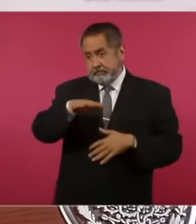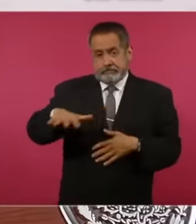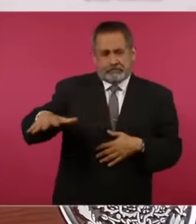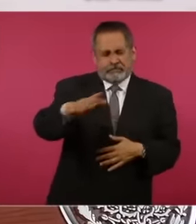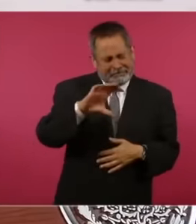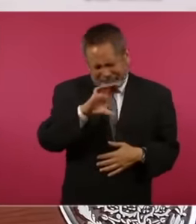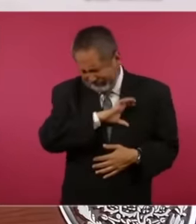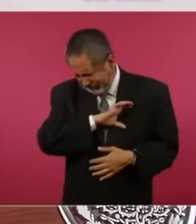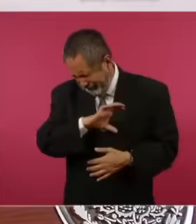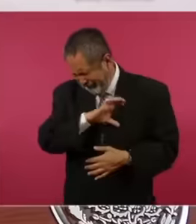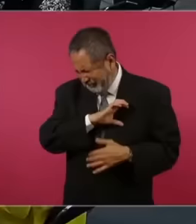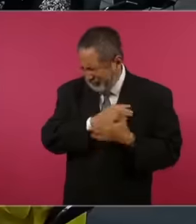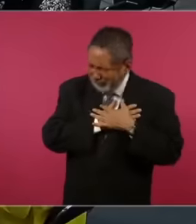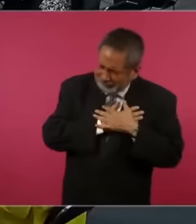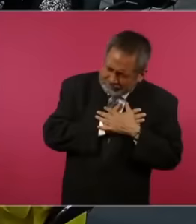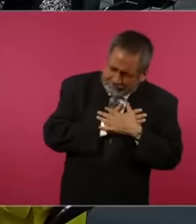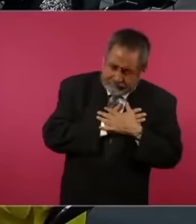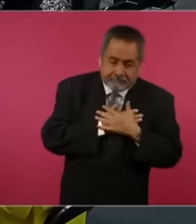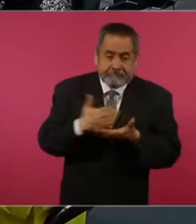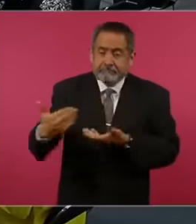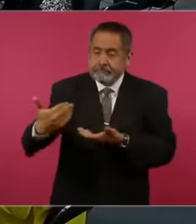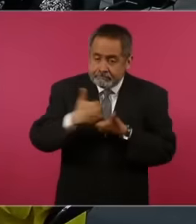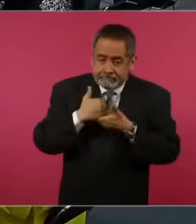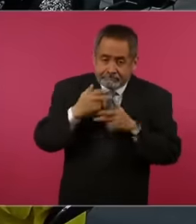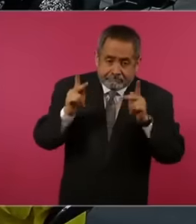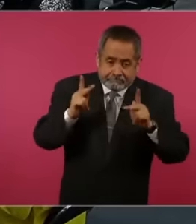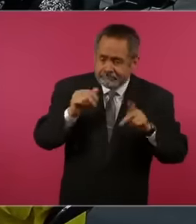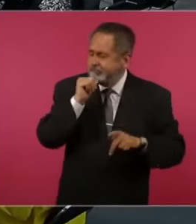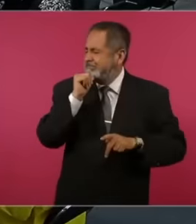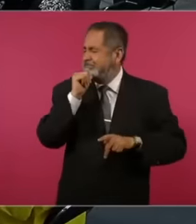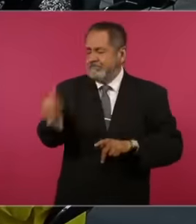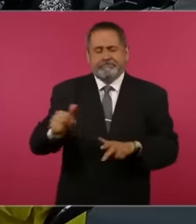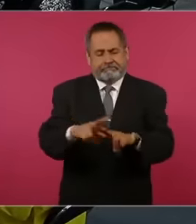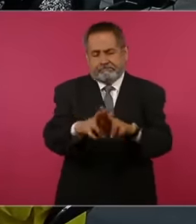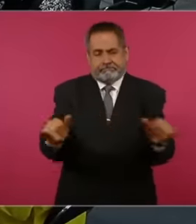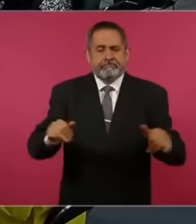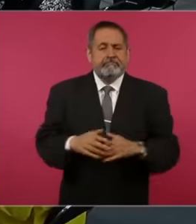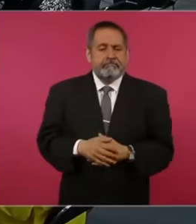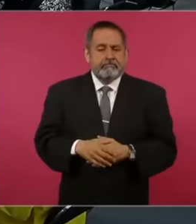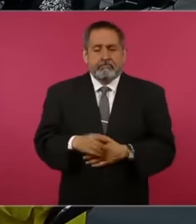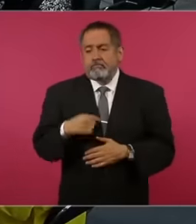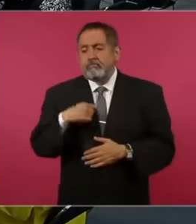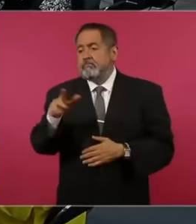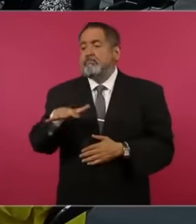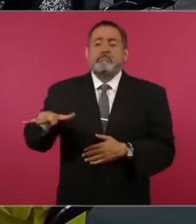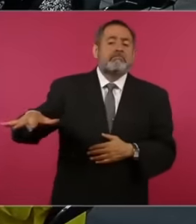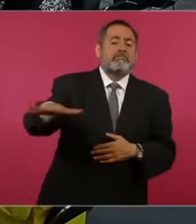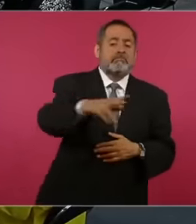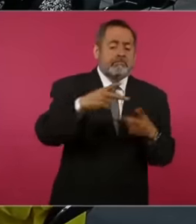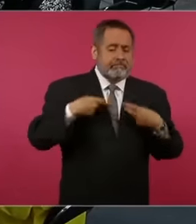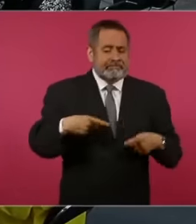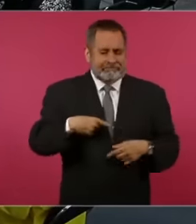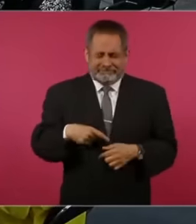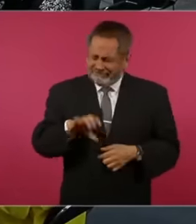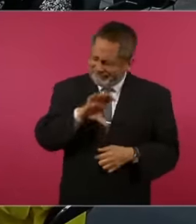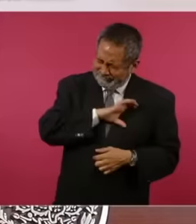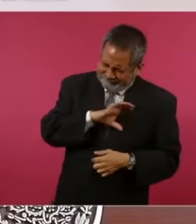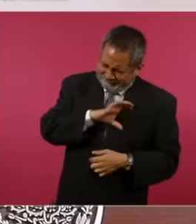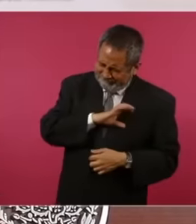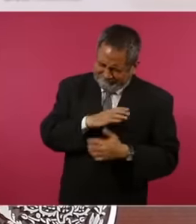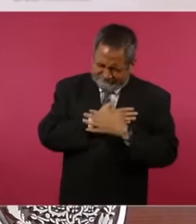them very much, I love them more than they love me